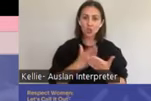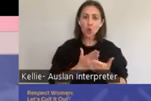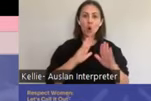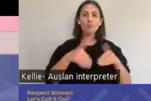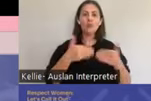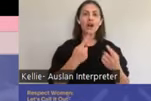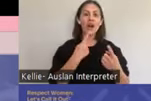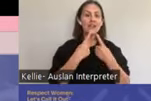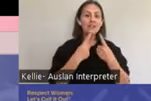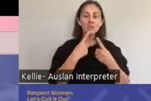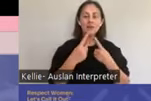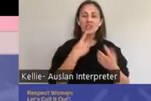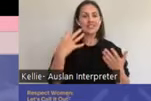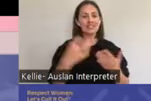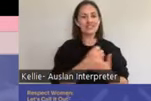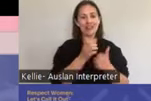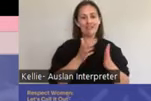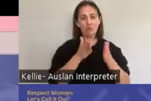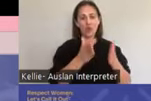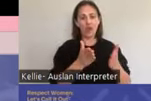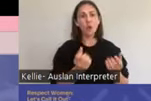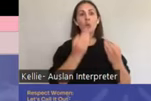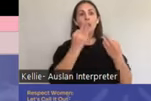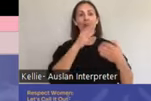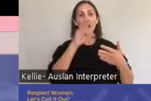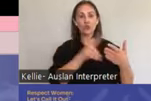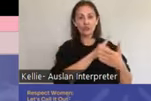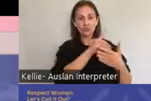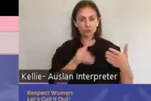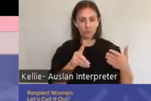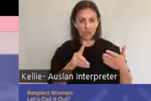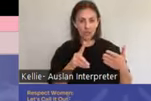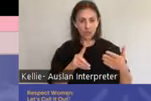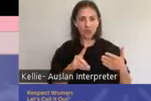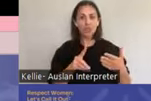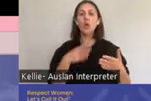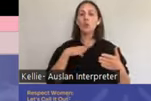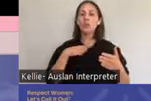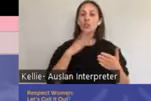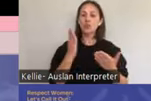free from discrimination, geographically and financially accessible and sex positive.